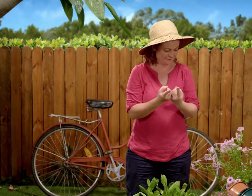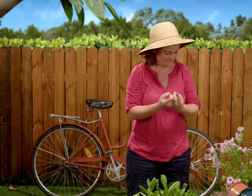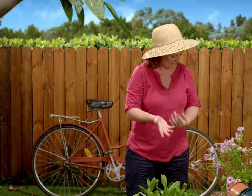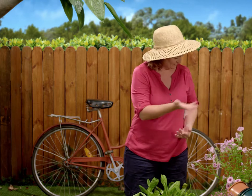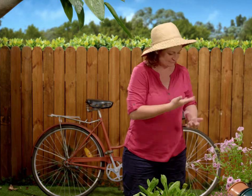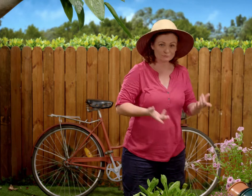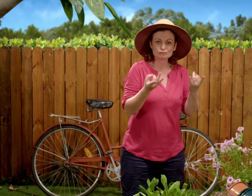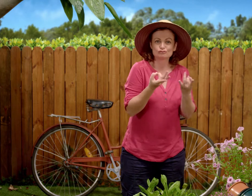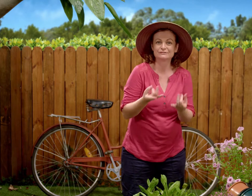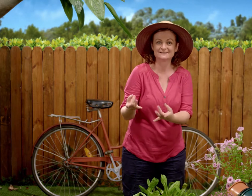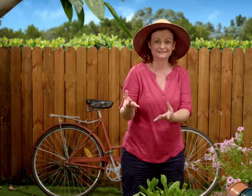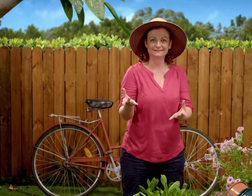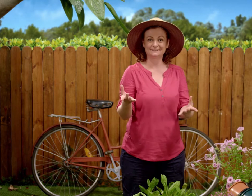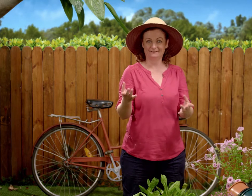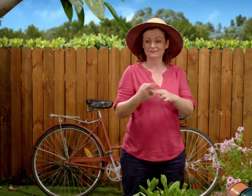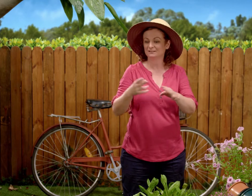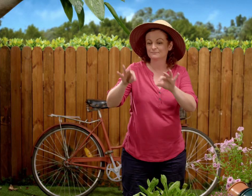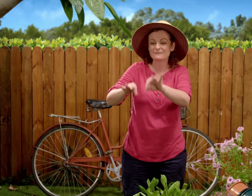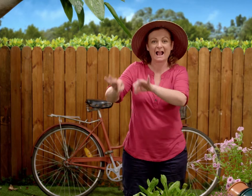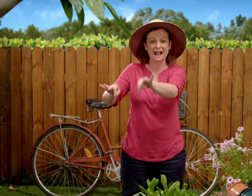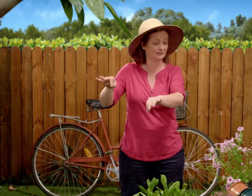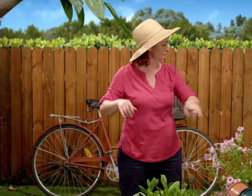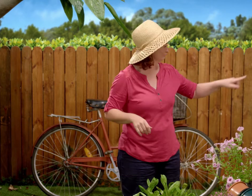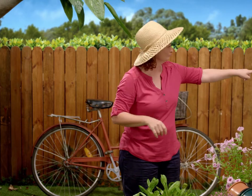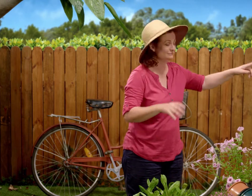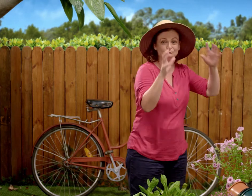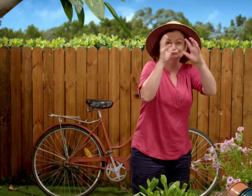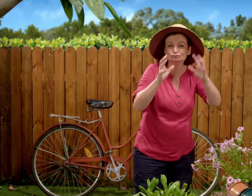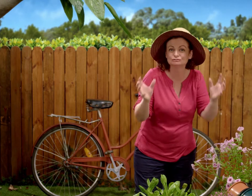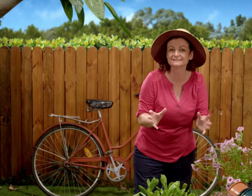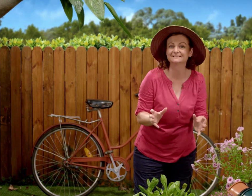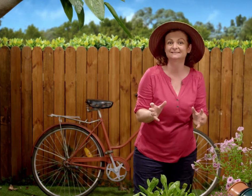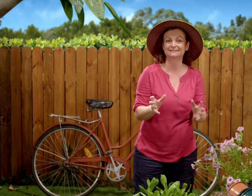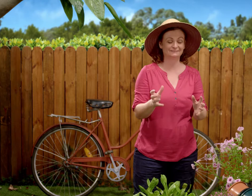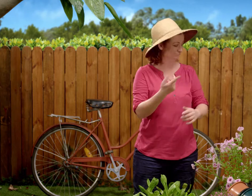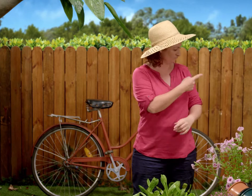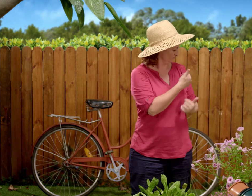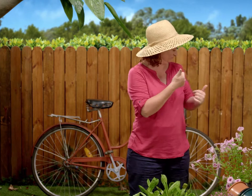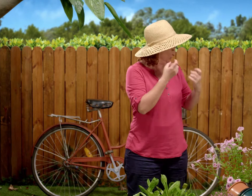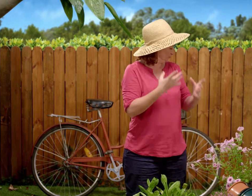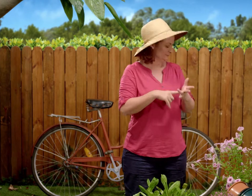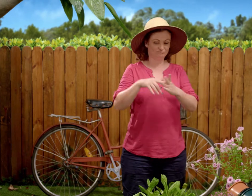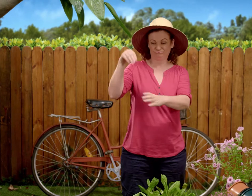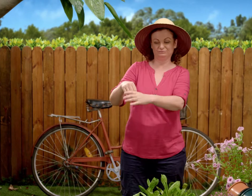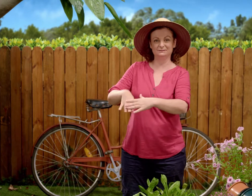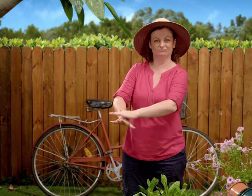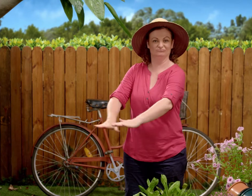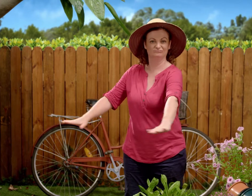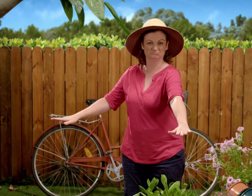I've got everything organised, and ready for planting. This tree here is ready to go in the ground.